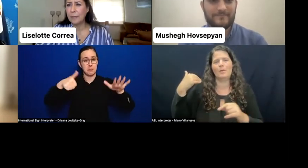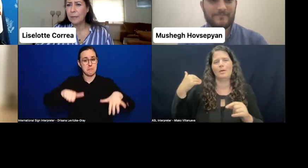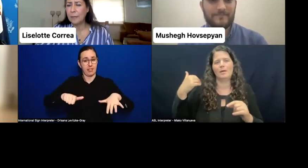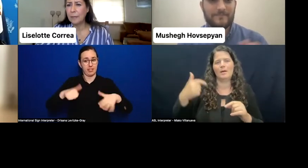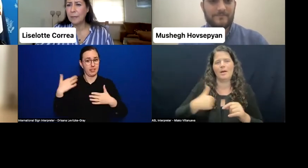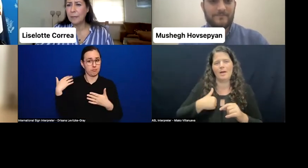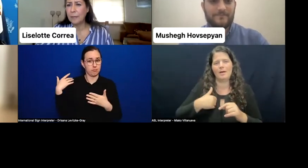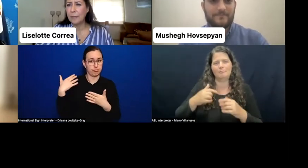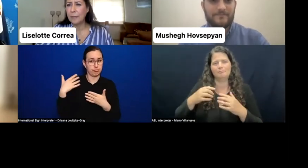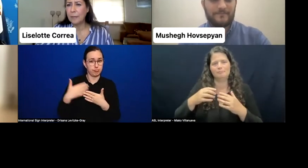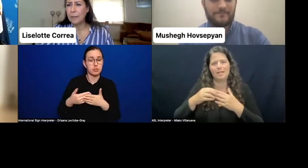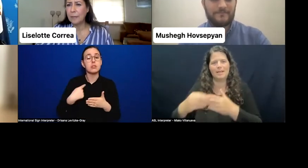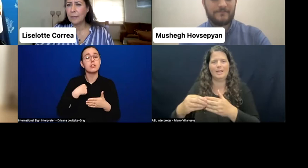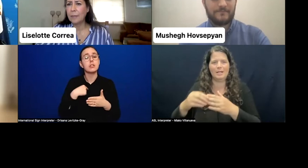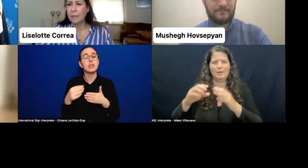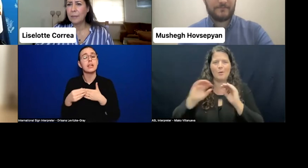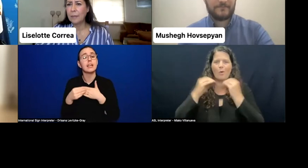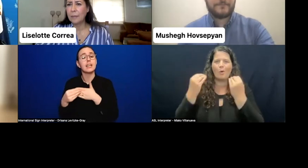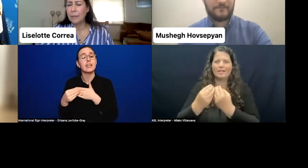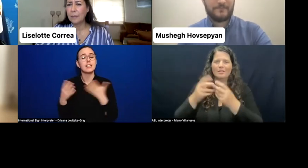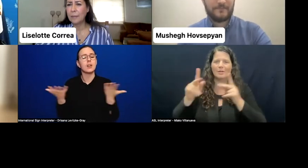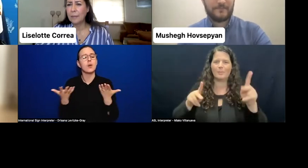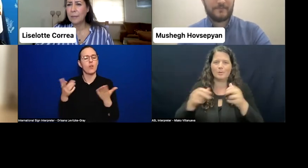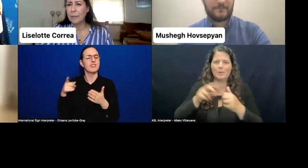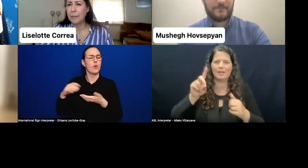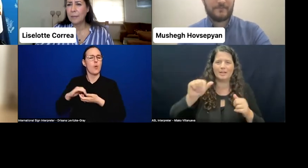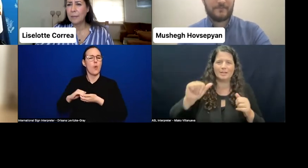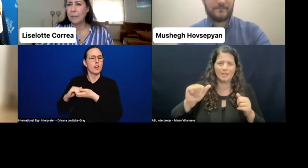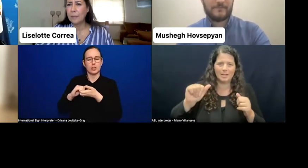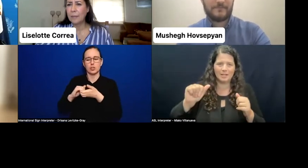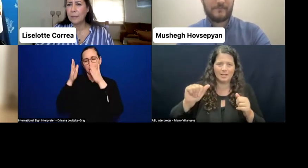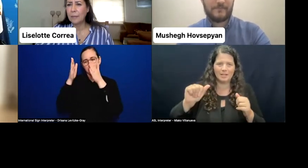Organization of Persons with Disabilities-- named Association of Women with Disabilities, Shyrak,